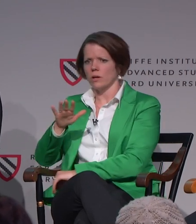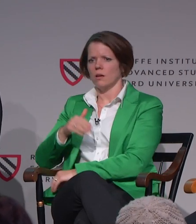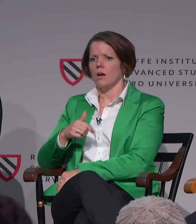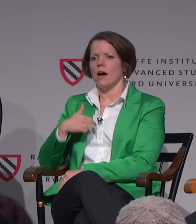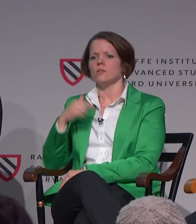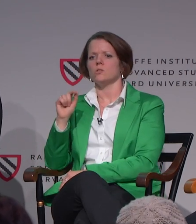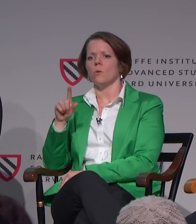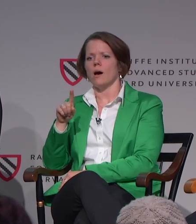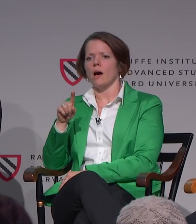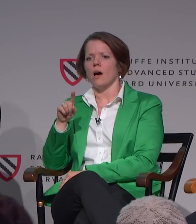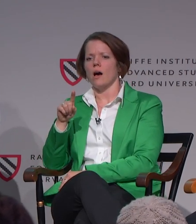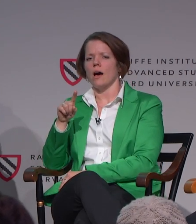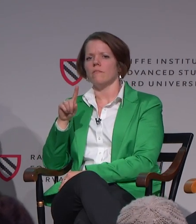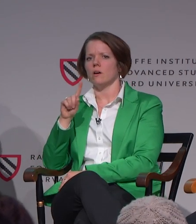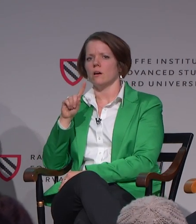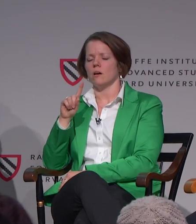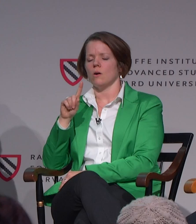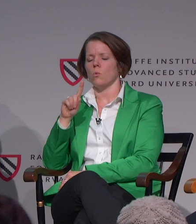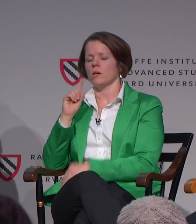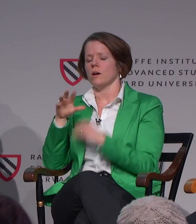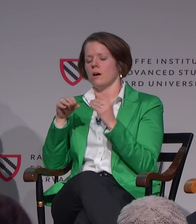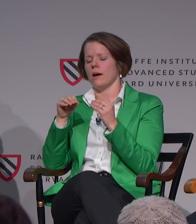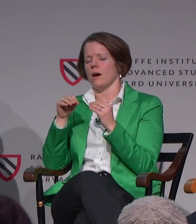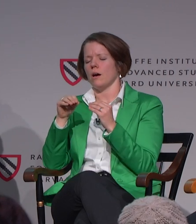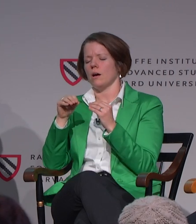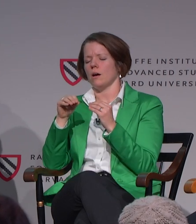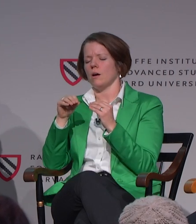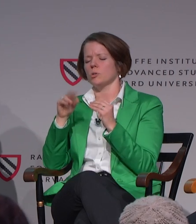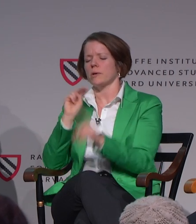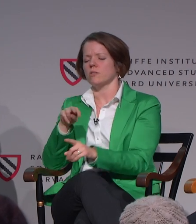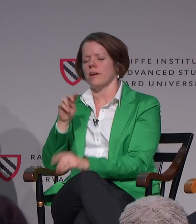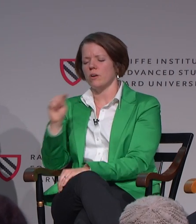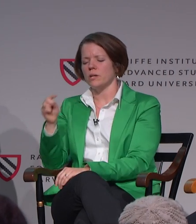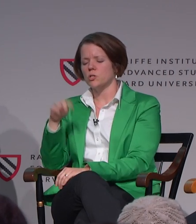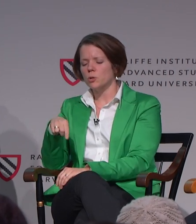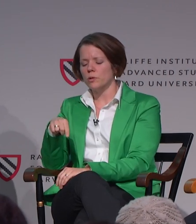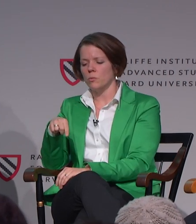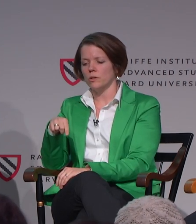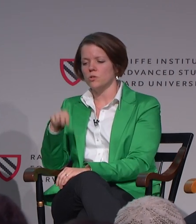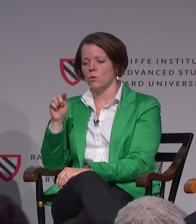Just one moment for the interpreter. Thanks. I have one perspective from the interpreting world.